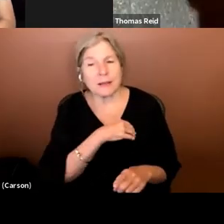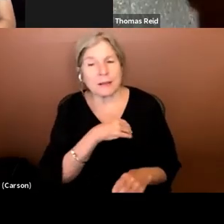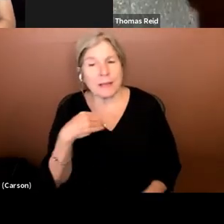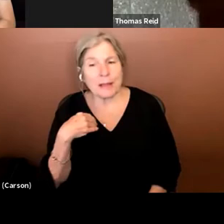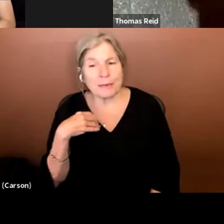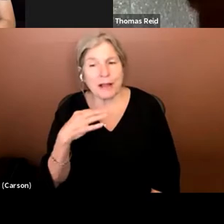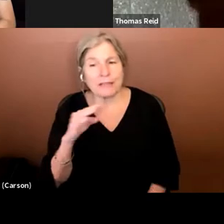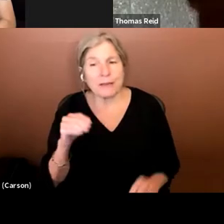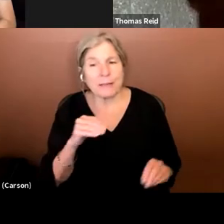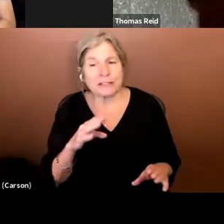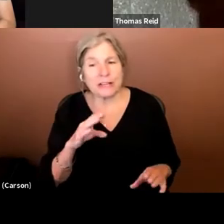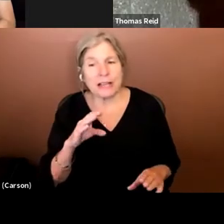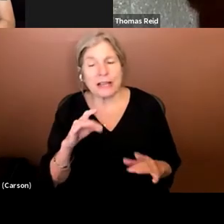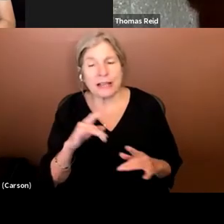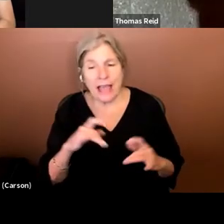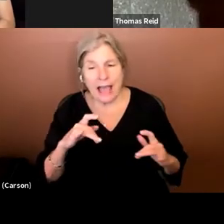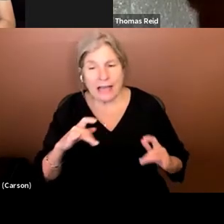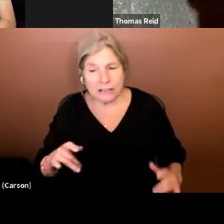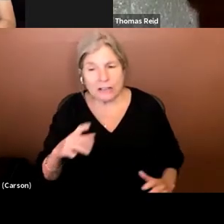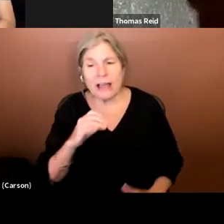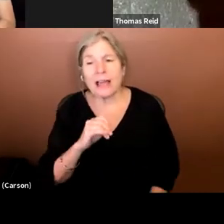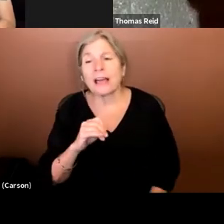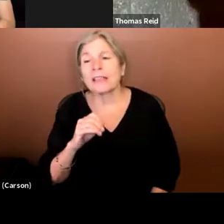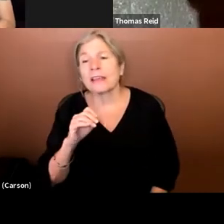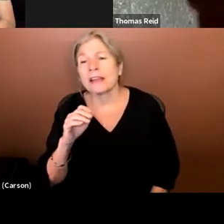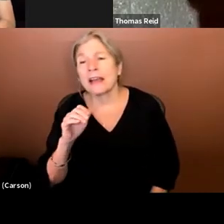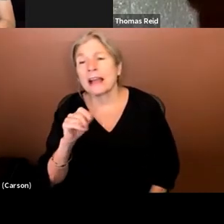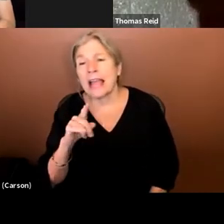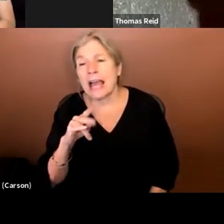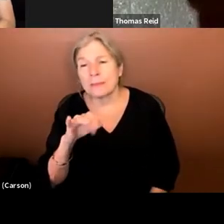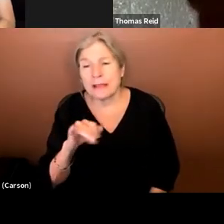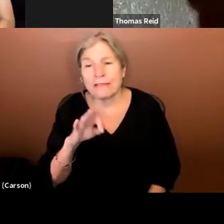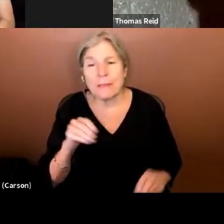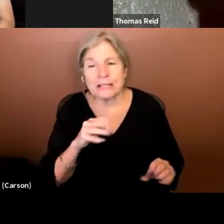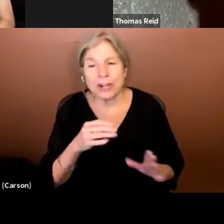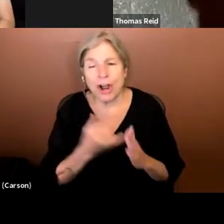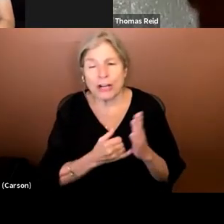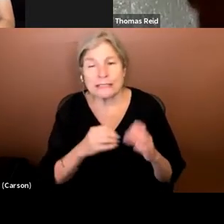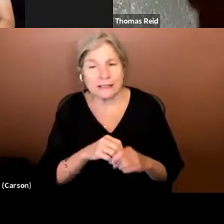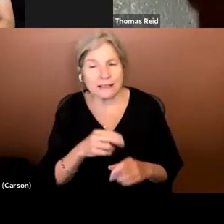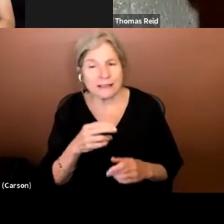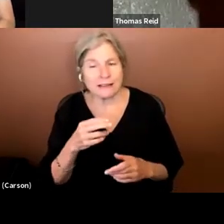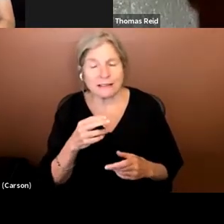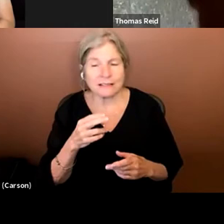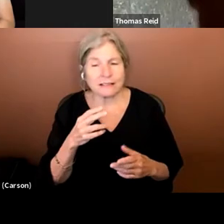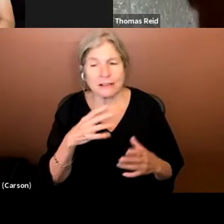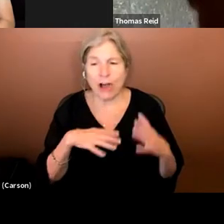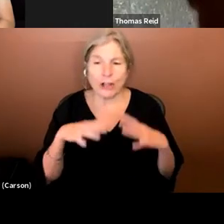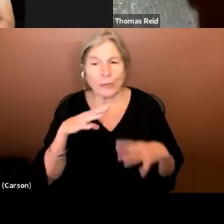castle and the academy of magical arts in Hollywood, California, I would ask the magicians of